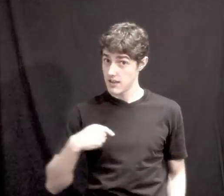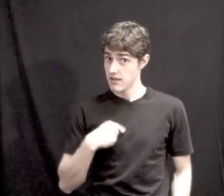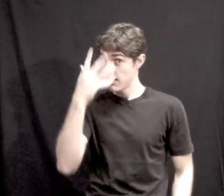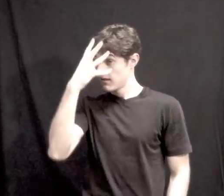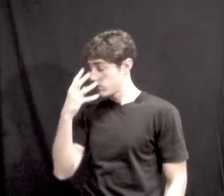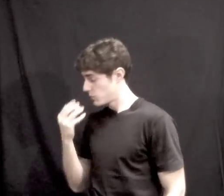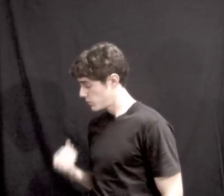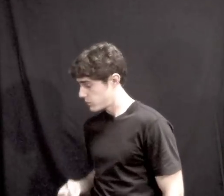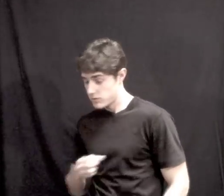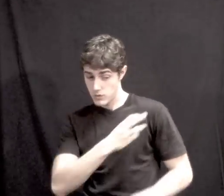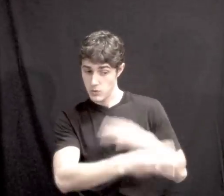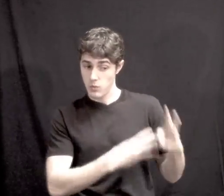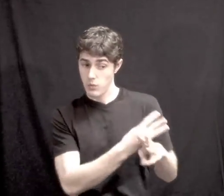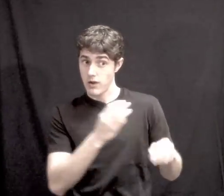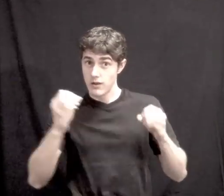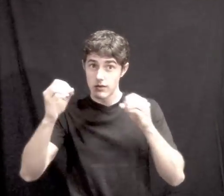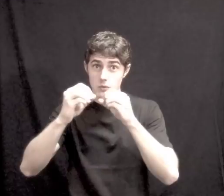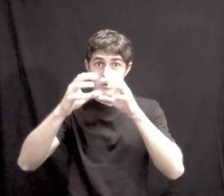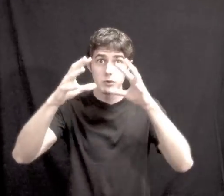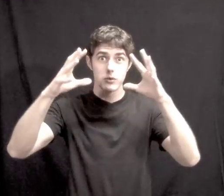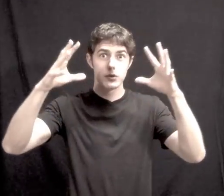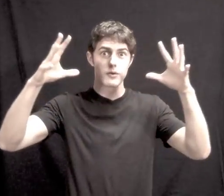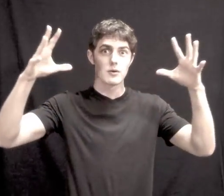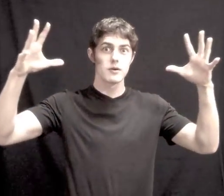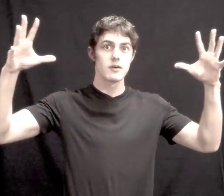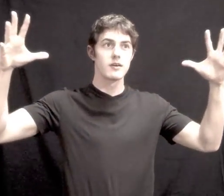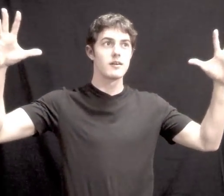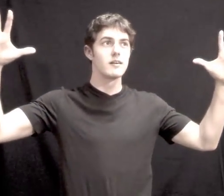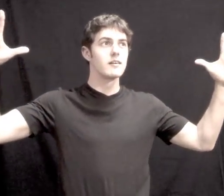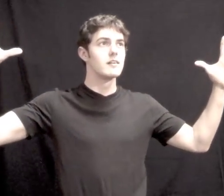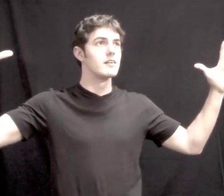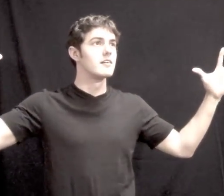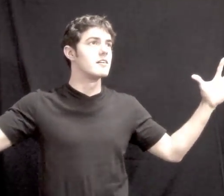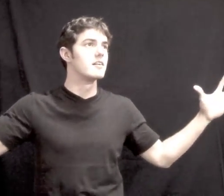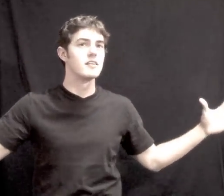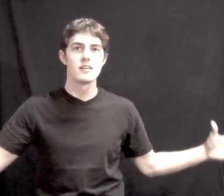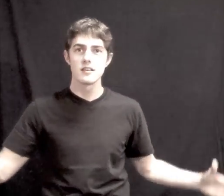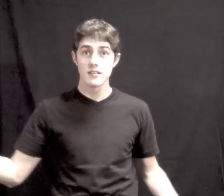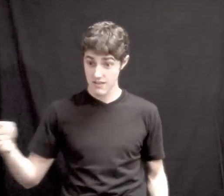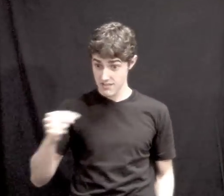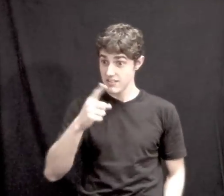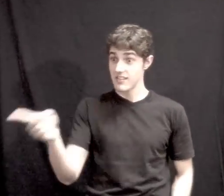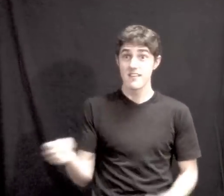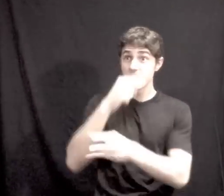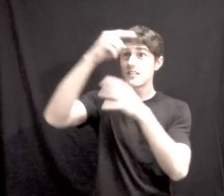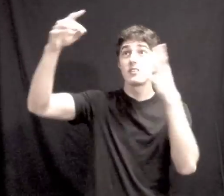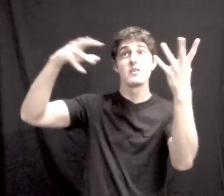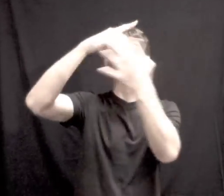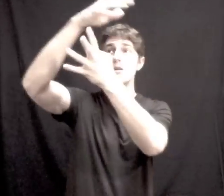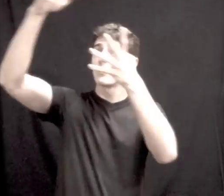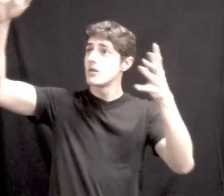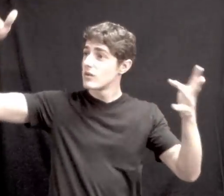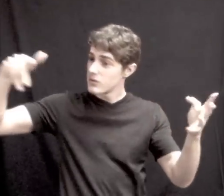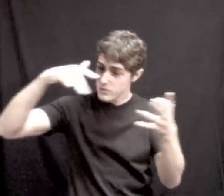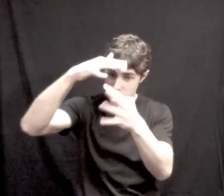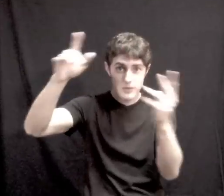Lit up the world as I fell asleep I SLEEP, WORLD LIGHT-UP 'Cause they'd fill the open air FLIES [NUMEROUS]